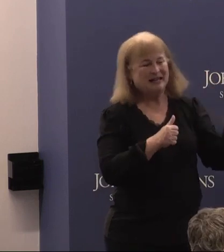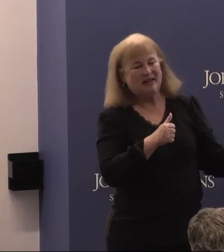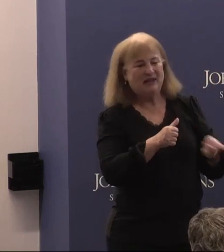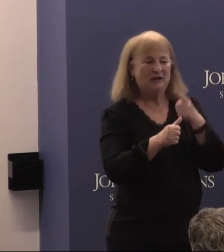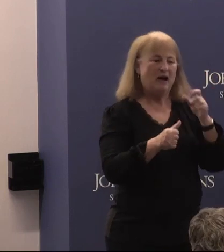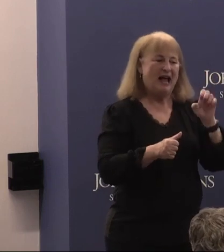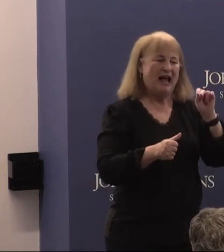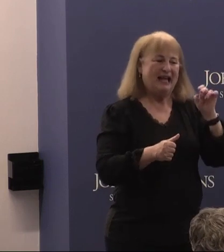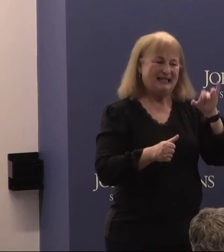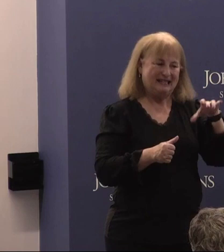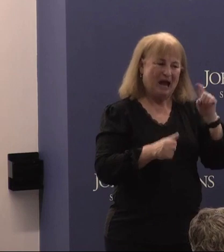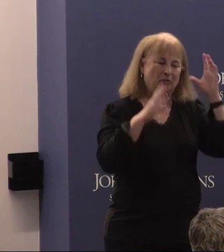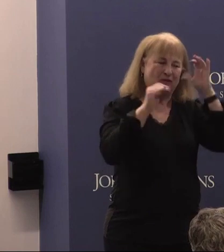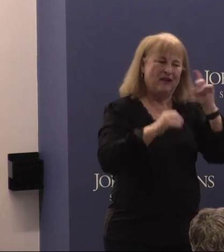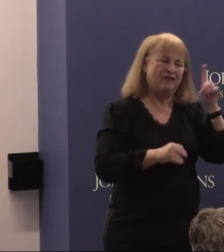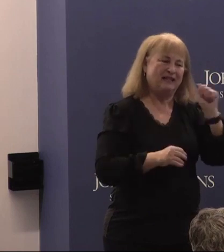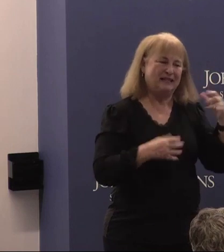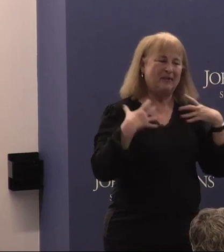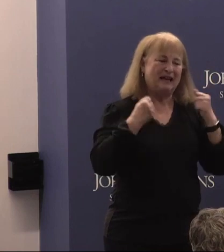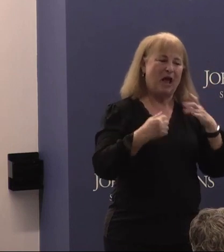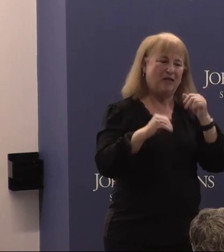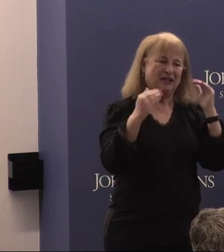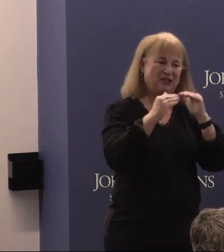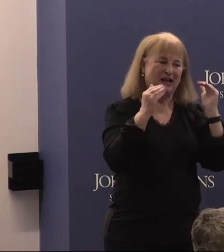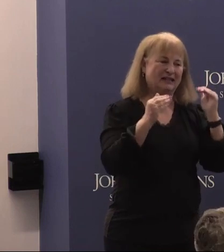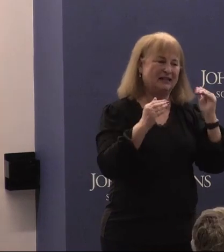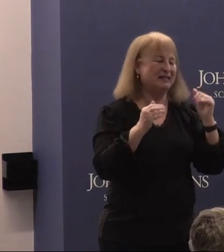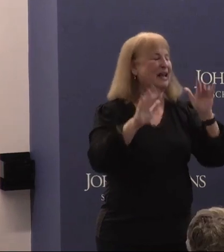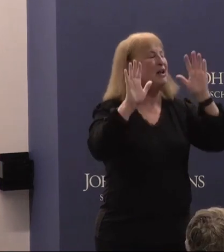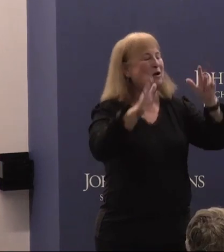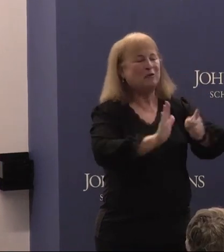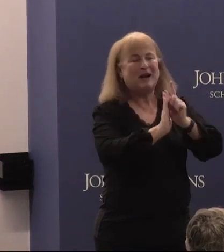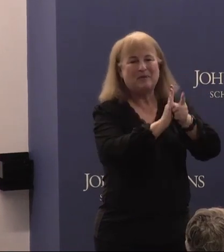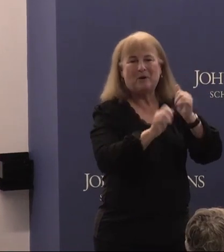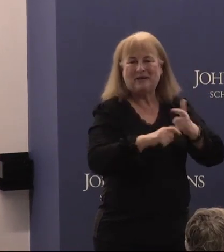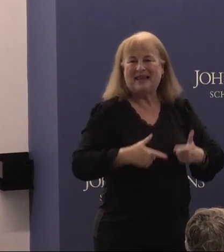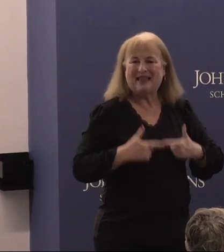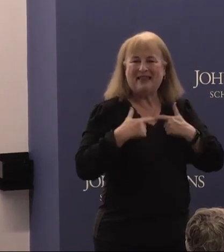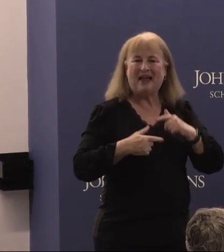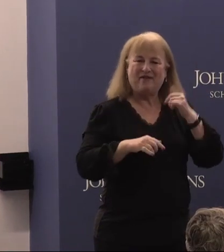professor of disability Health and Justice this is a great moment in the life of the institution and